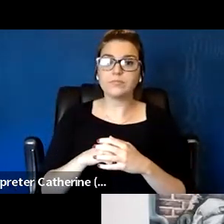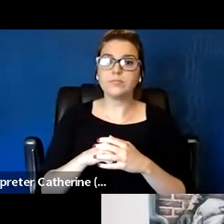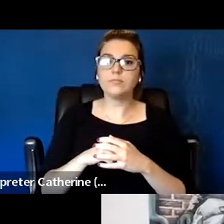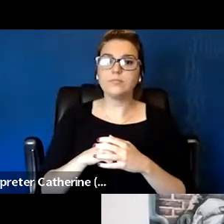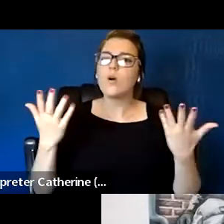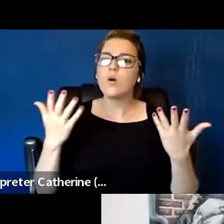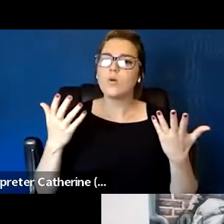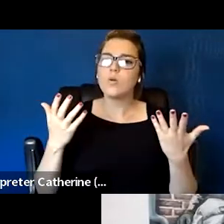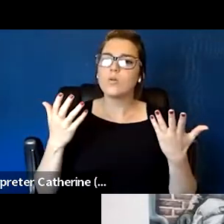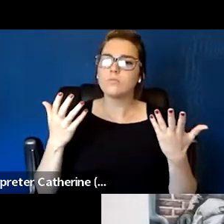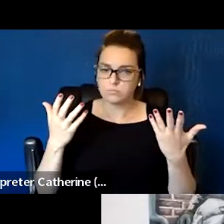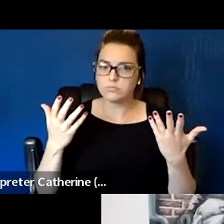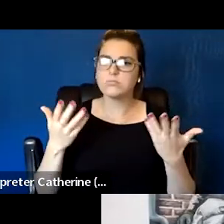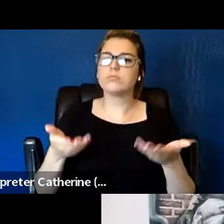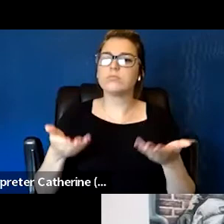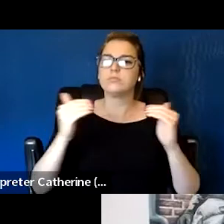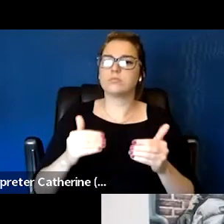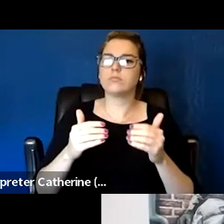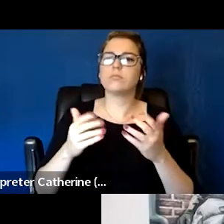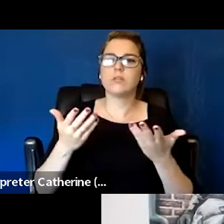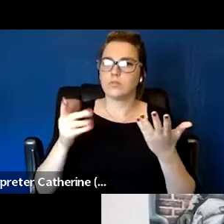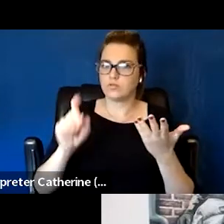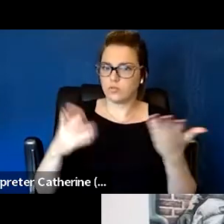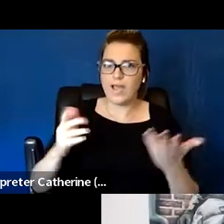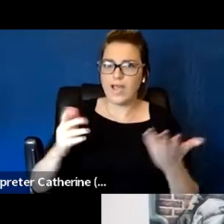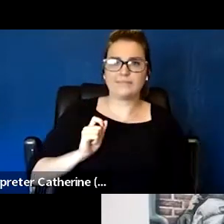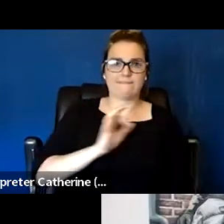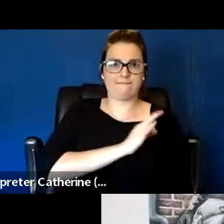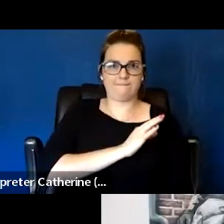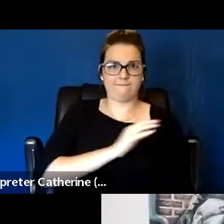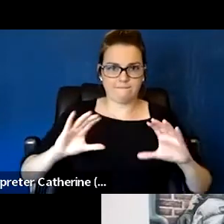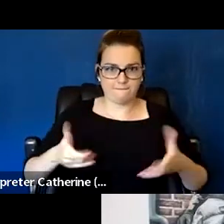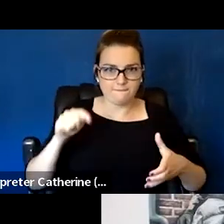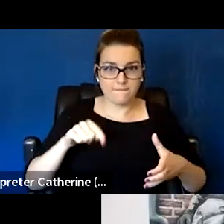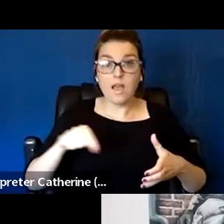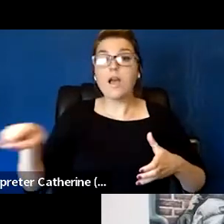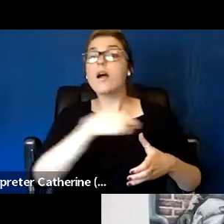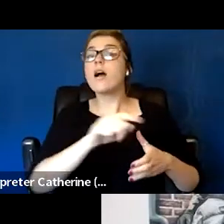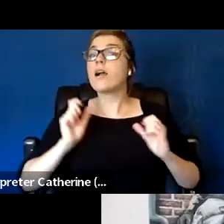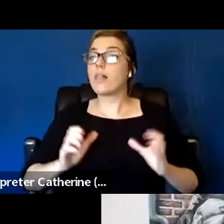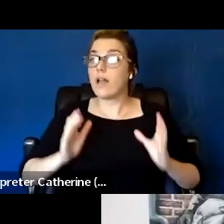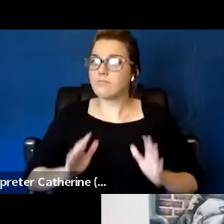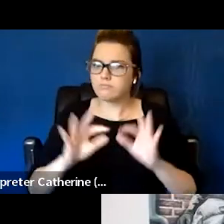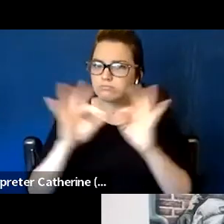Oftentimes I personally feel that the clients are important, yes, and serving their needs are important,